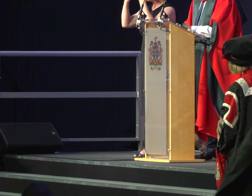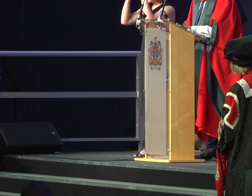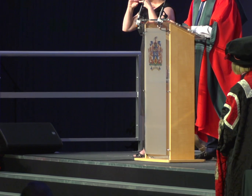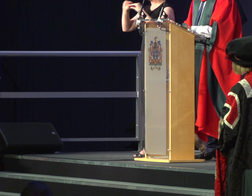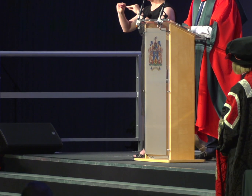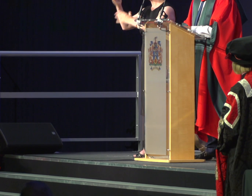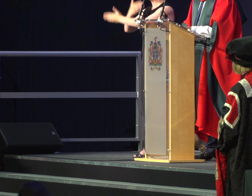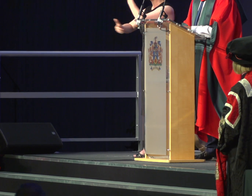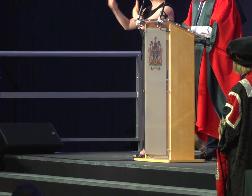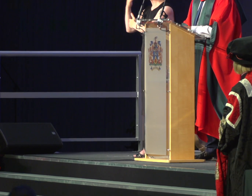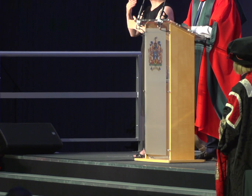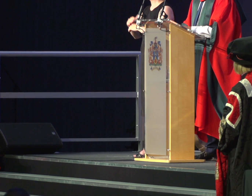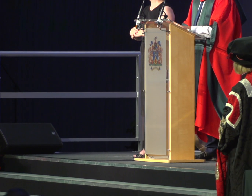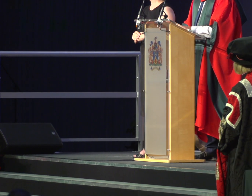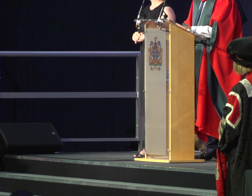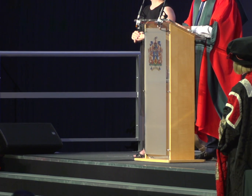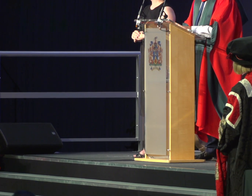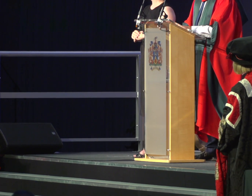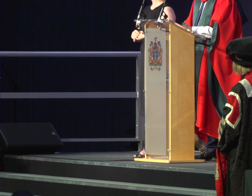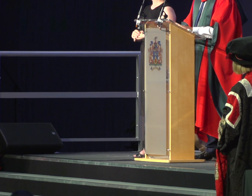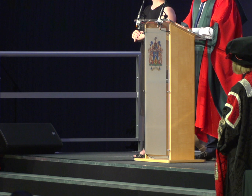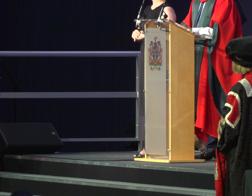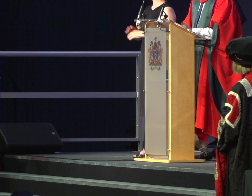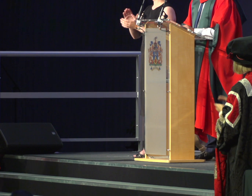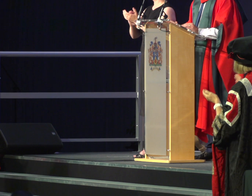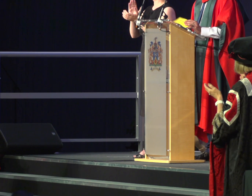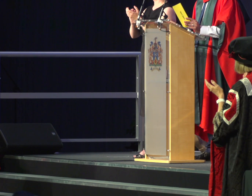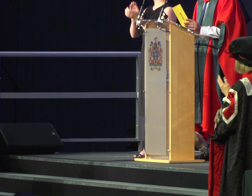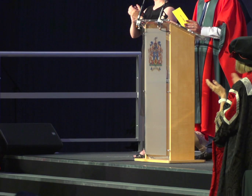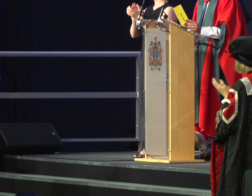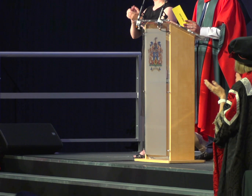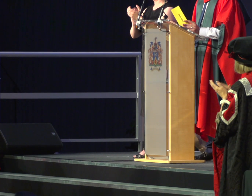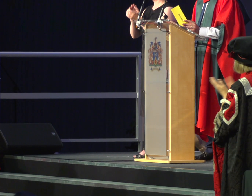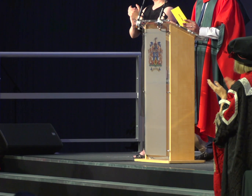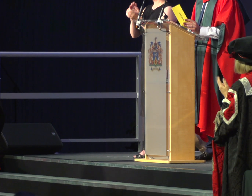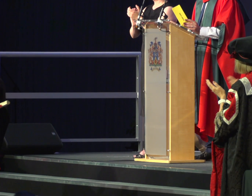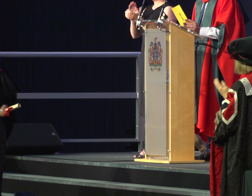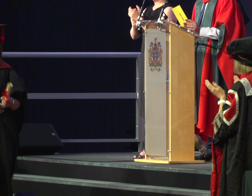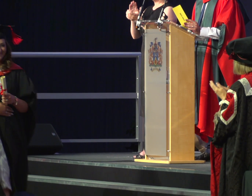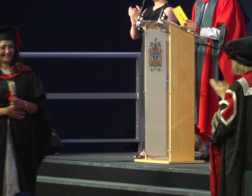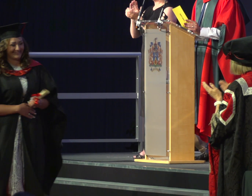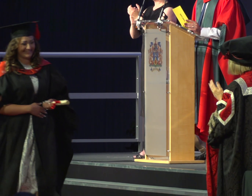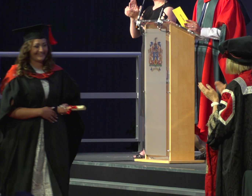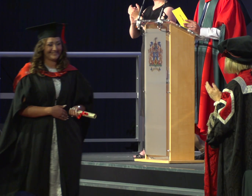Bachelor of Arts with Honors in Education in History